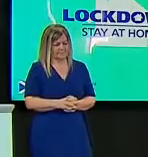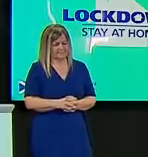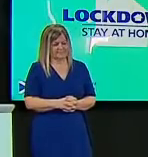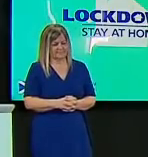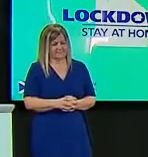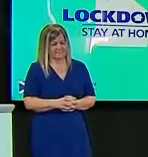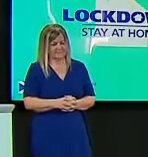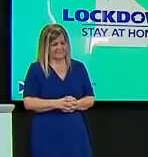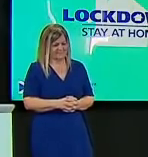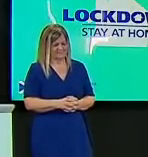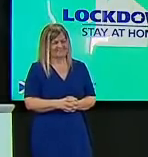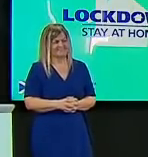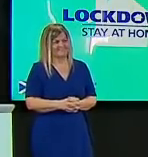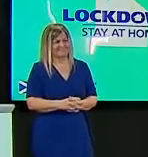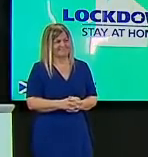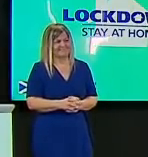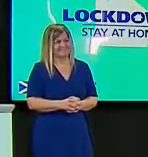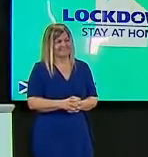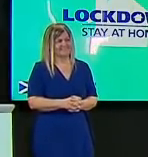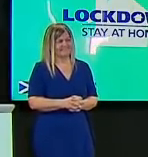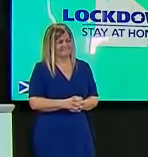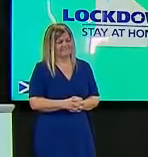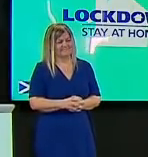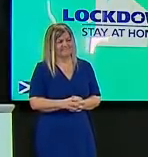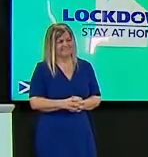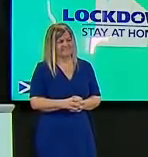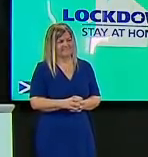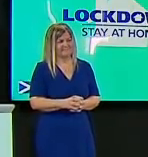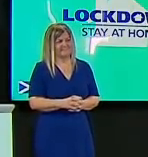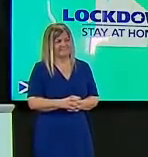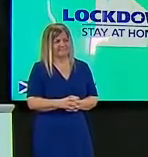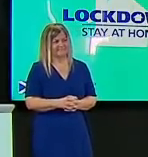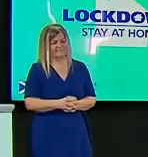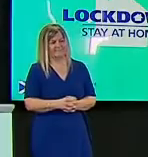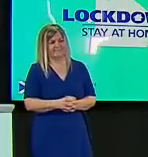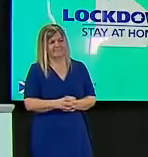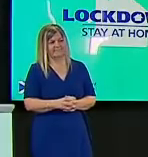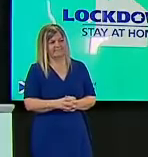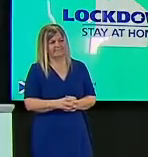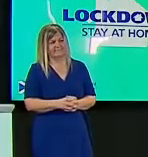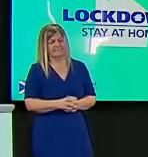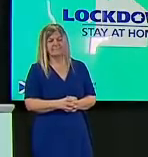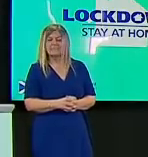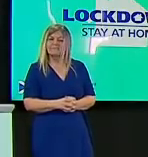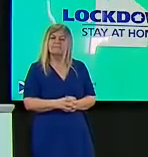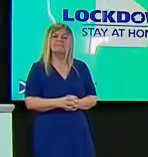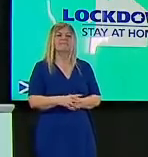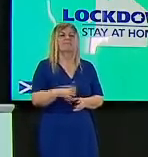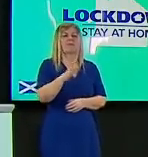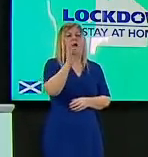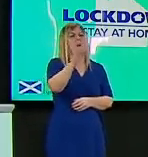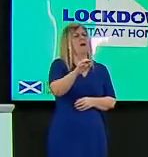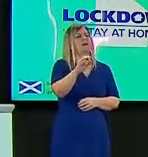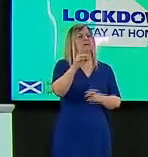yeah you did thank you health secretary um i just wanted to return to care homes if that's all right with